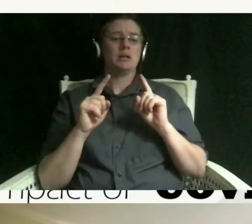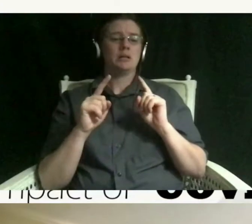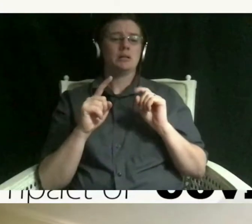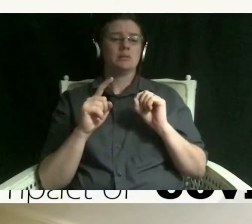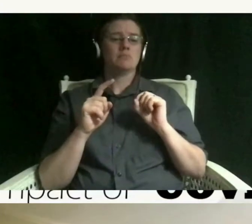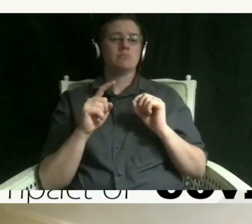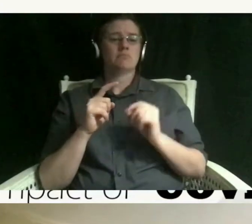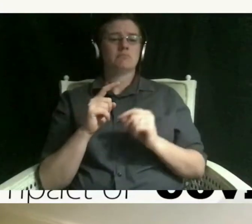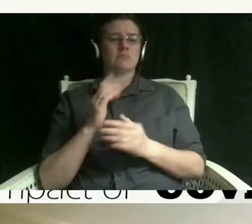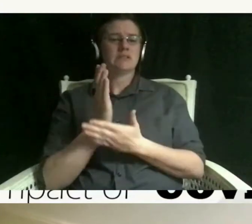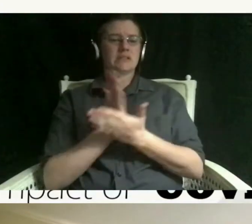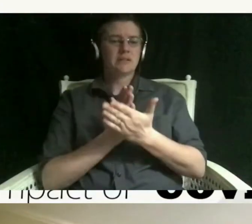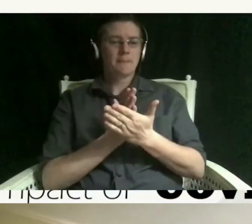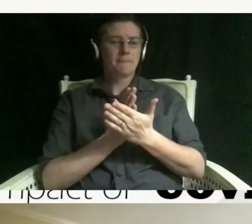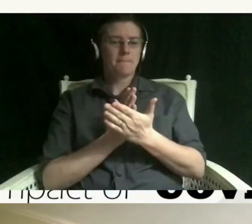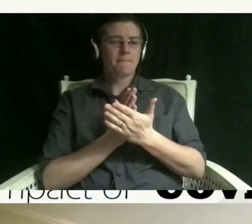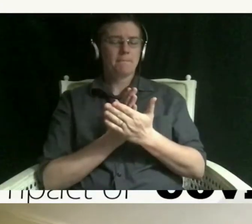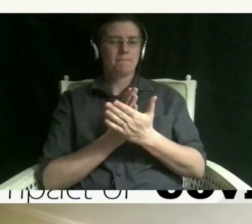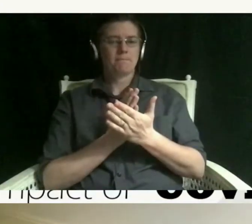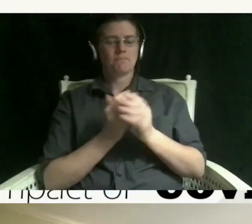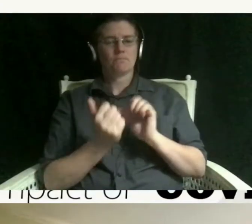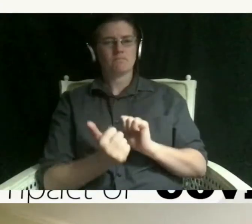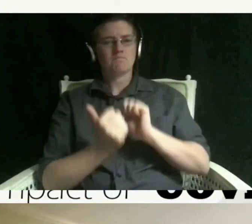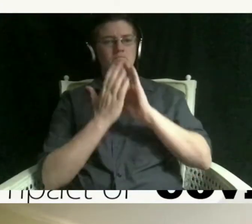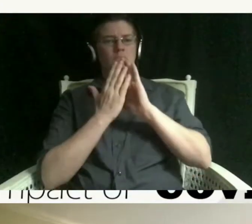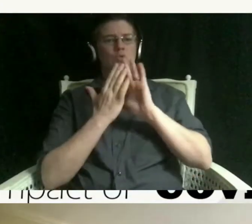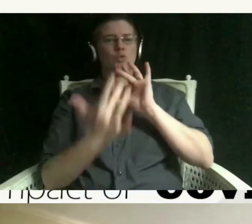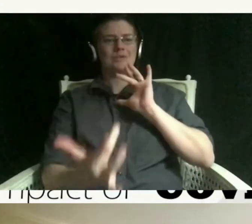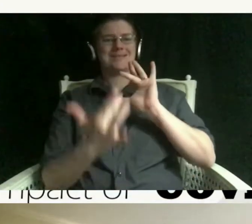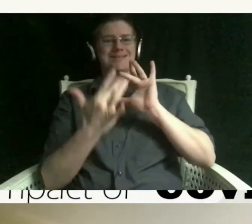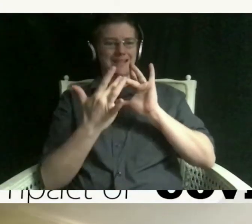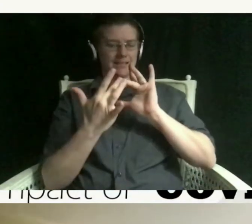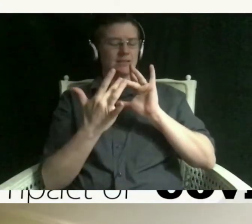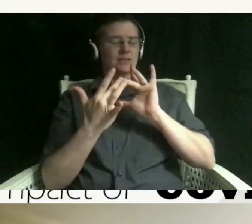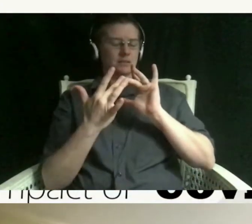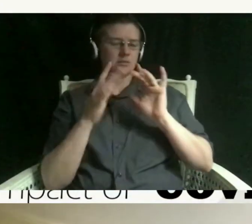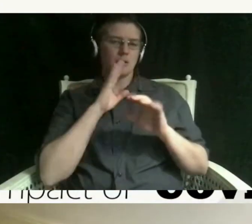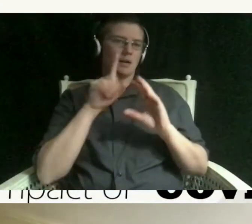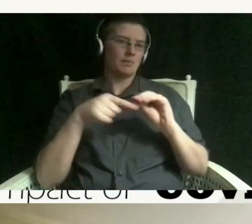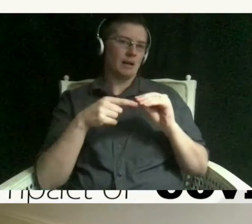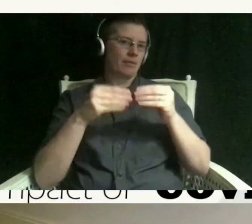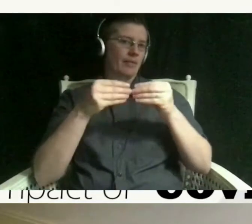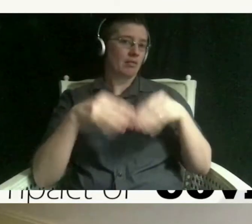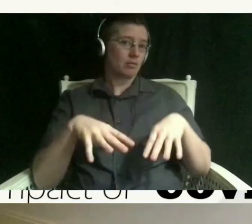space we can still talk about the loss that we had and so a young person with a first loss can really